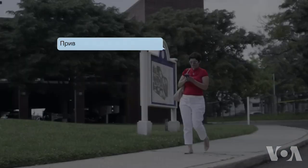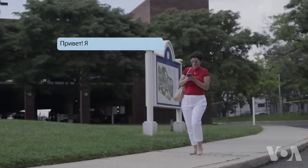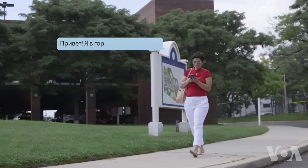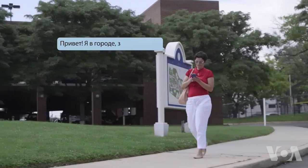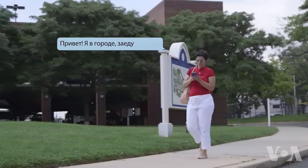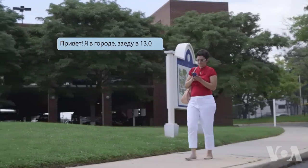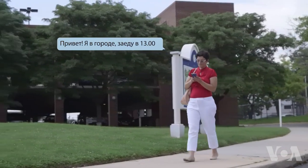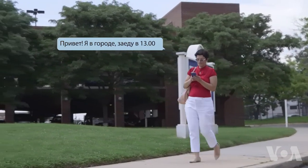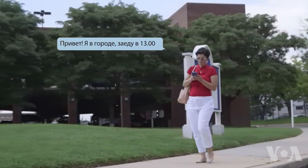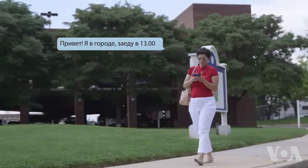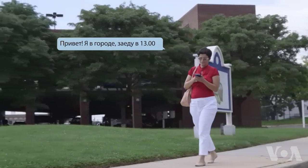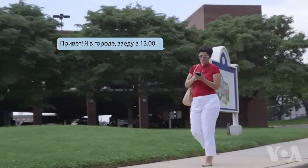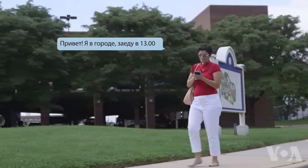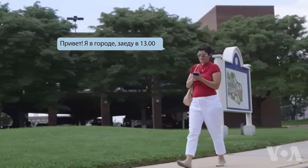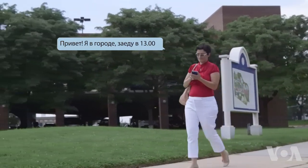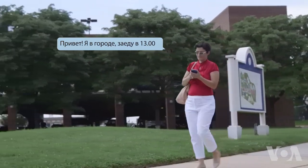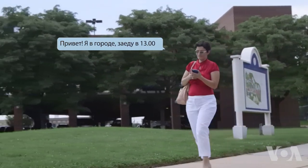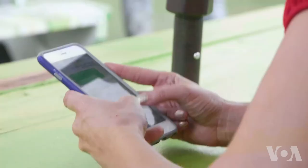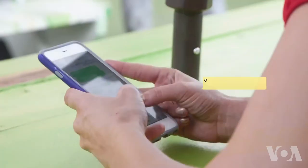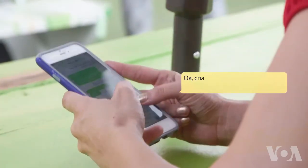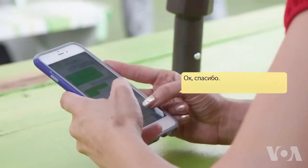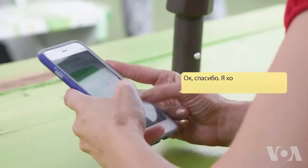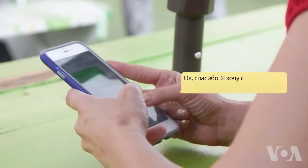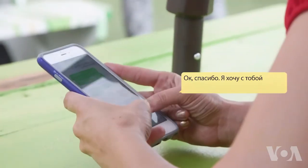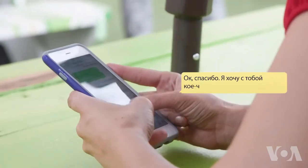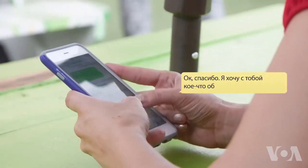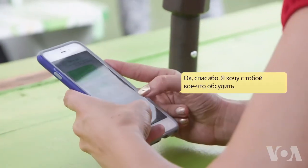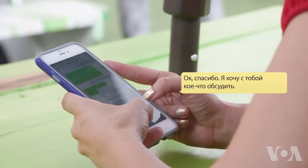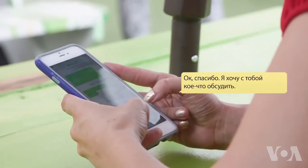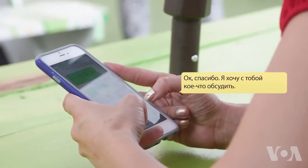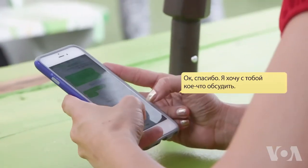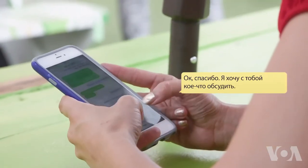Hi there! I’m in town and will be at the house today by 1pm. Ok, thanks. I have some ideas to discuss with you.